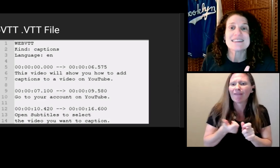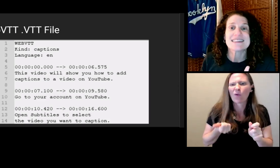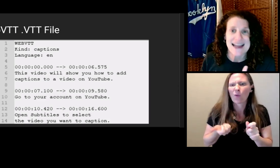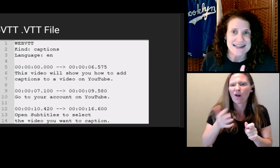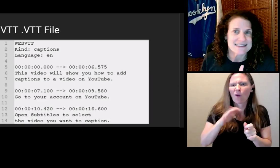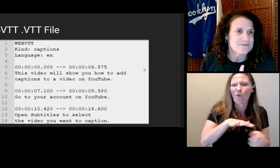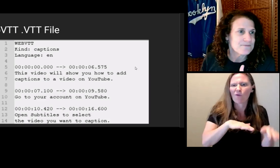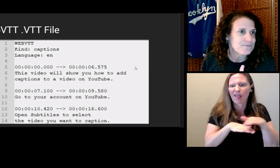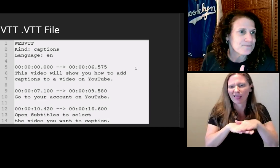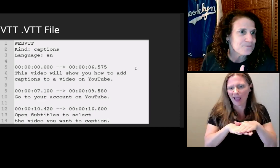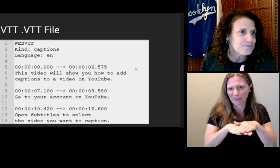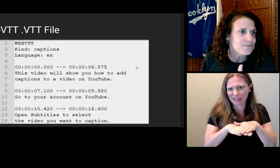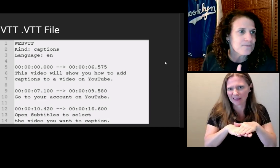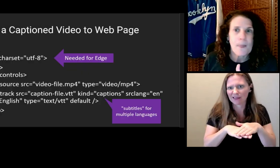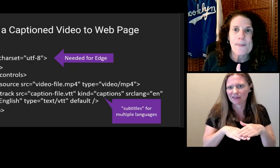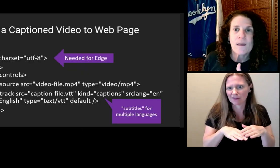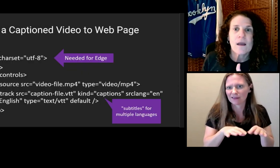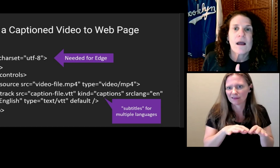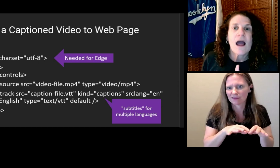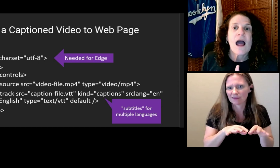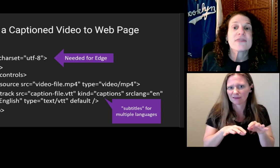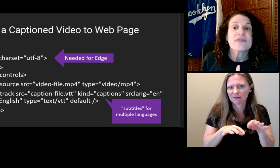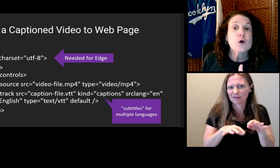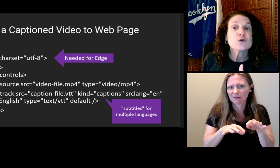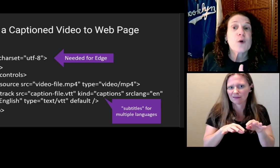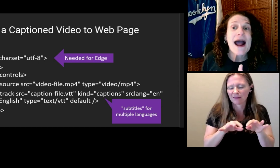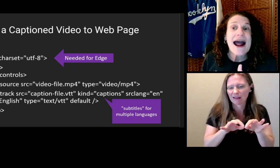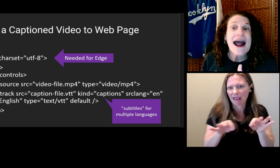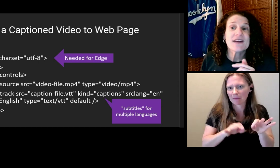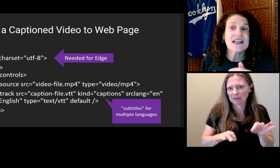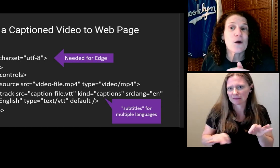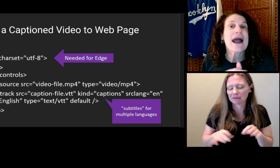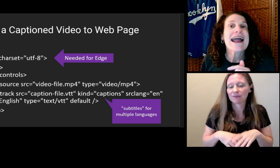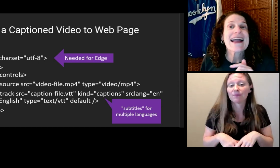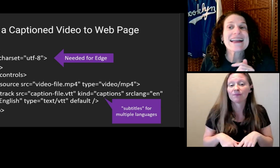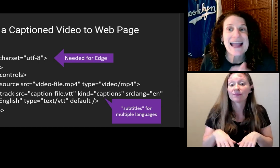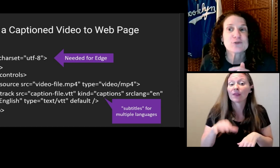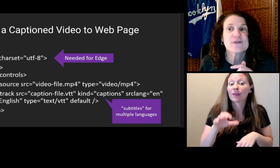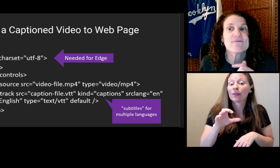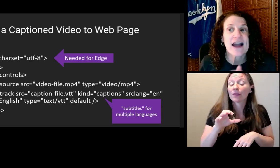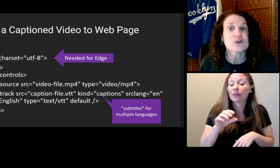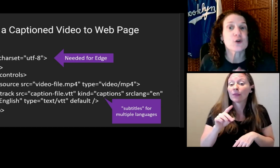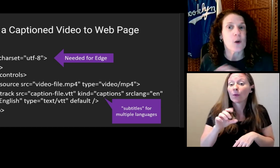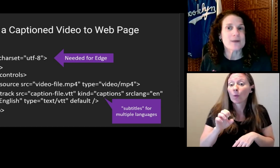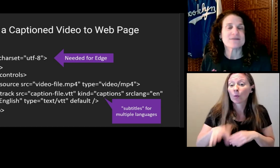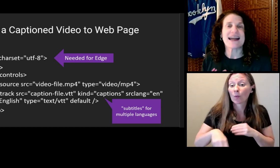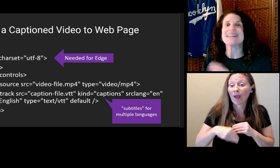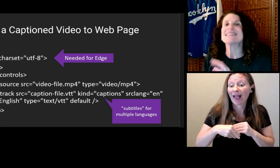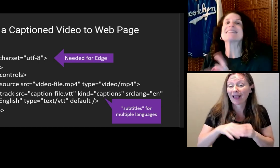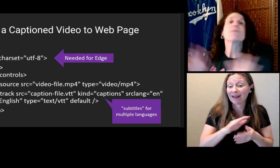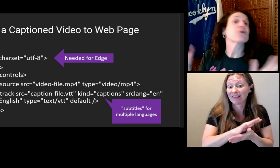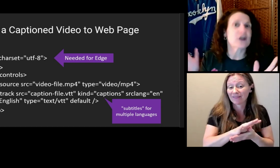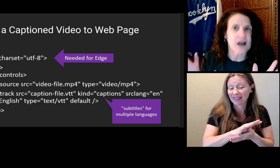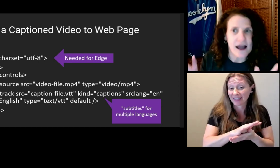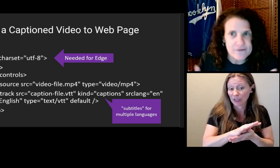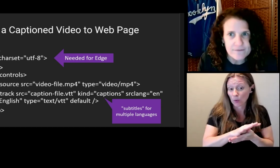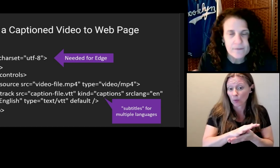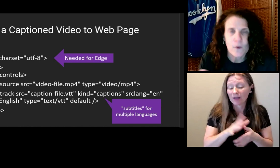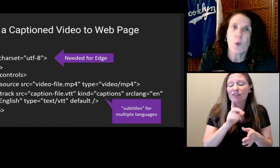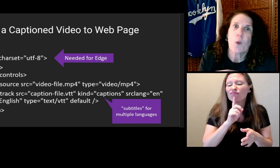The code to add a video and captioned file to a website is simple enough.